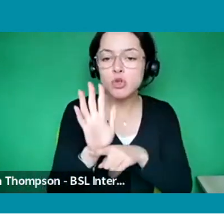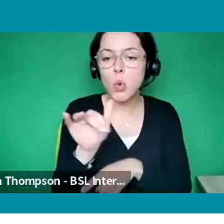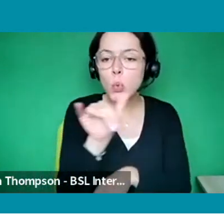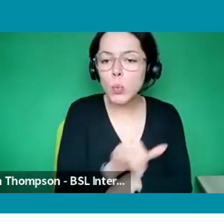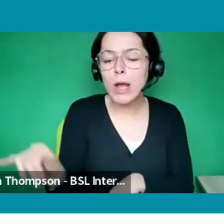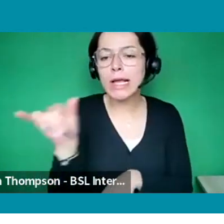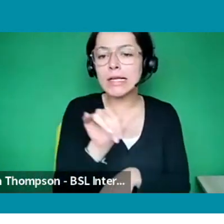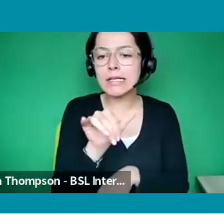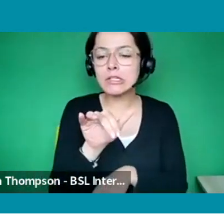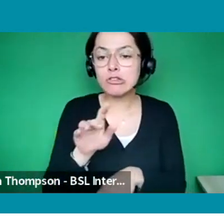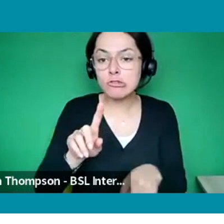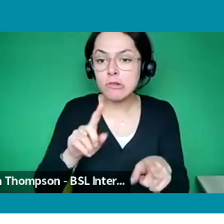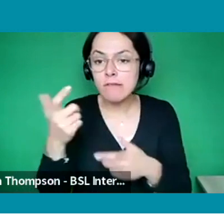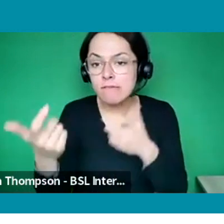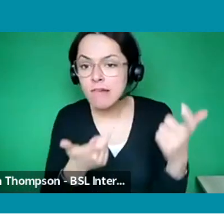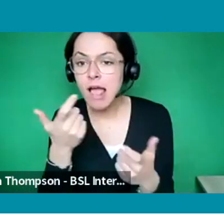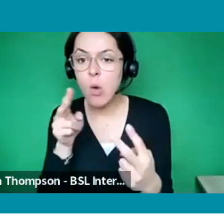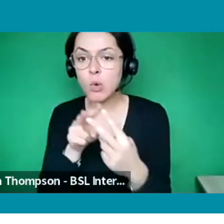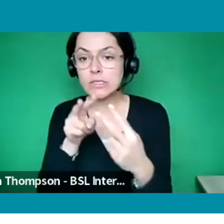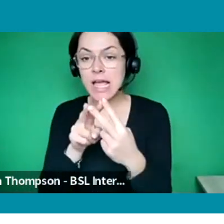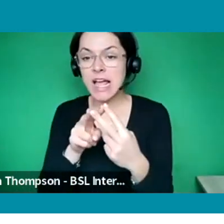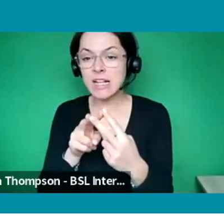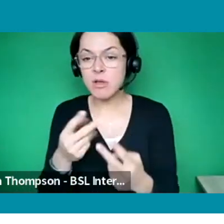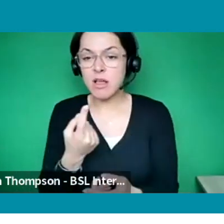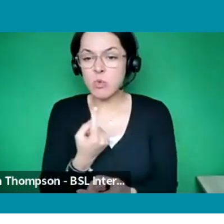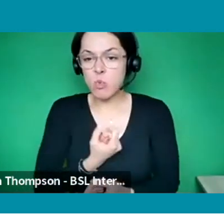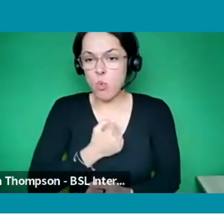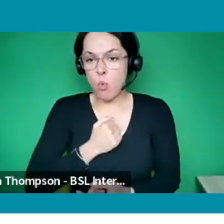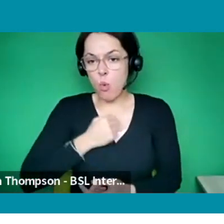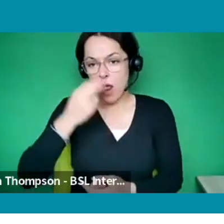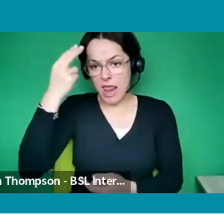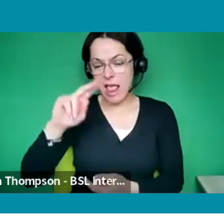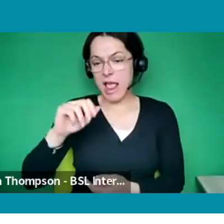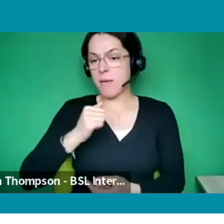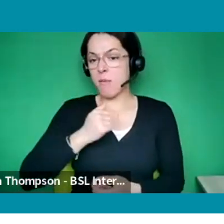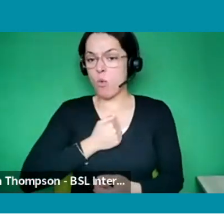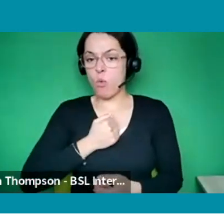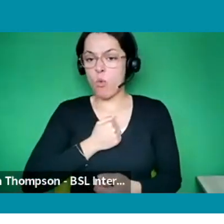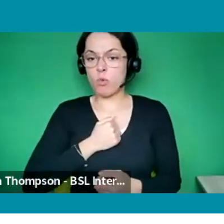get your name out there. And transferable skills that we absolutely understand.